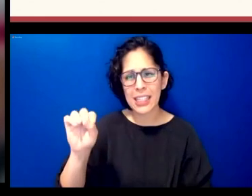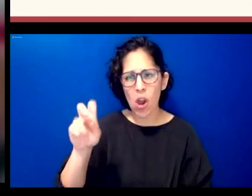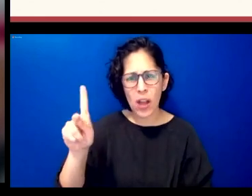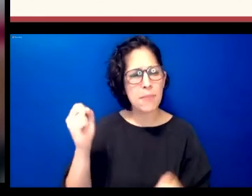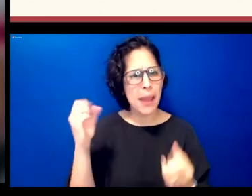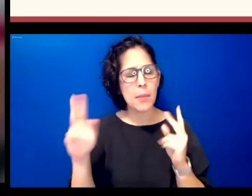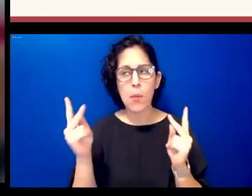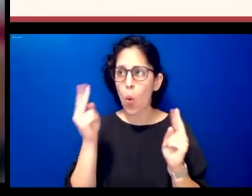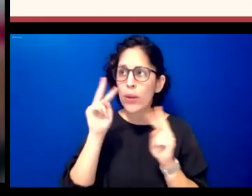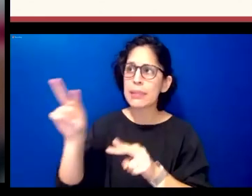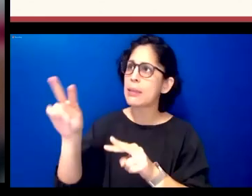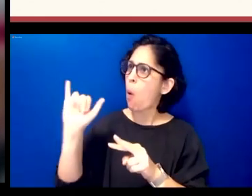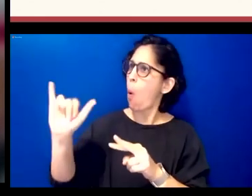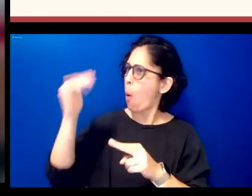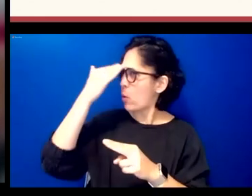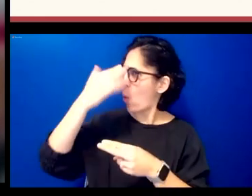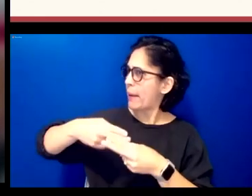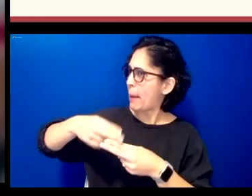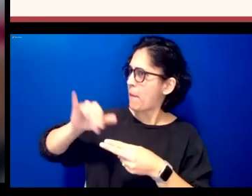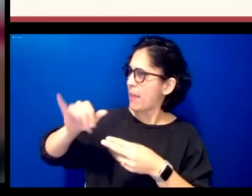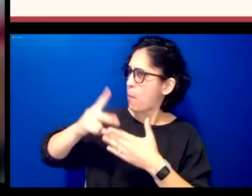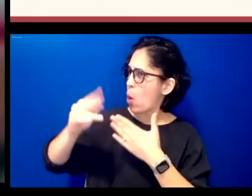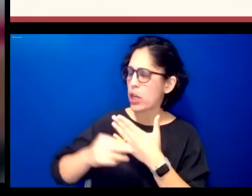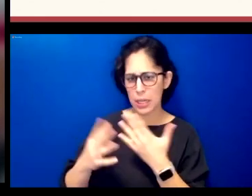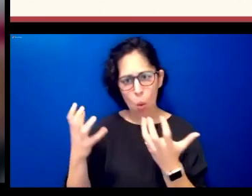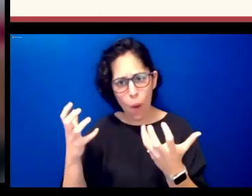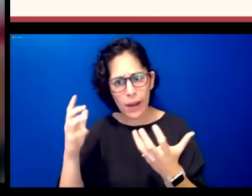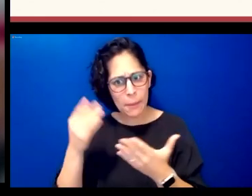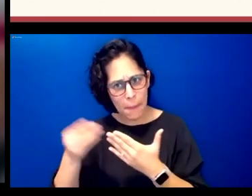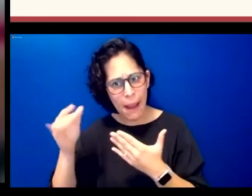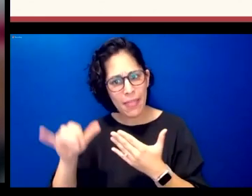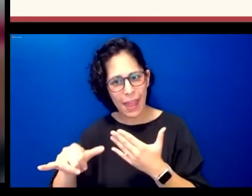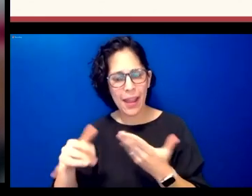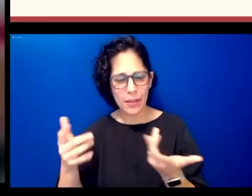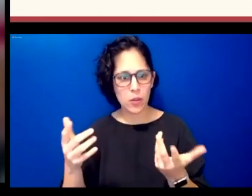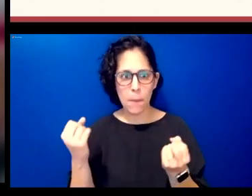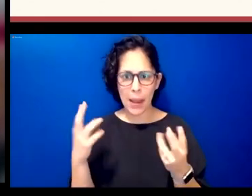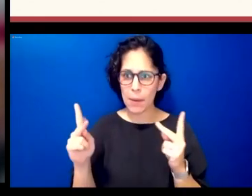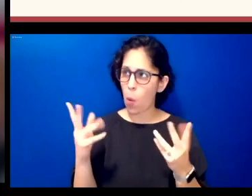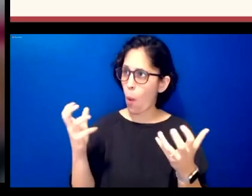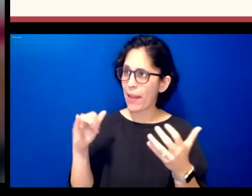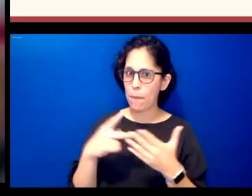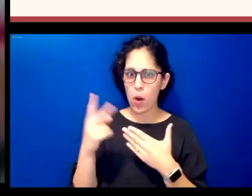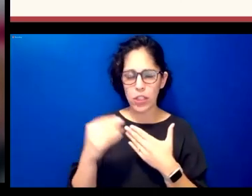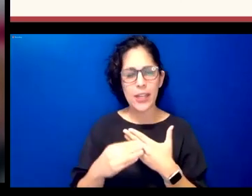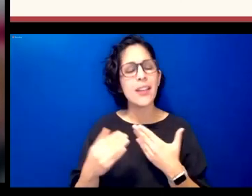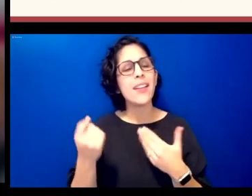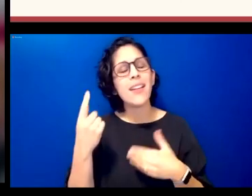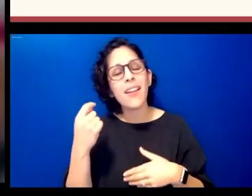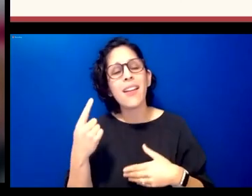and they they wanted this um for themselves we had many many other resources prior to